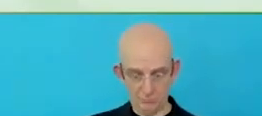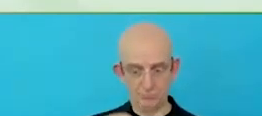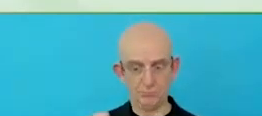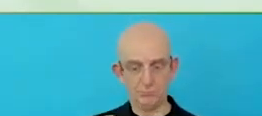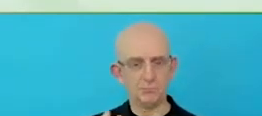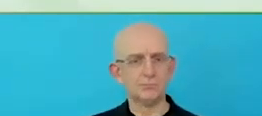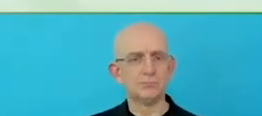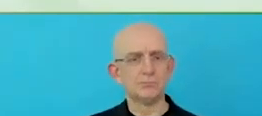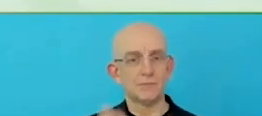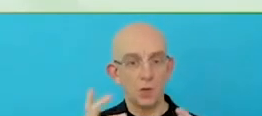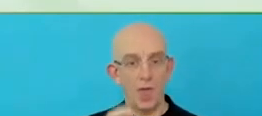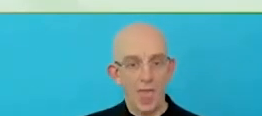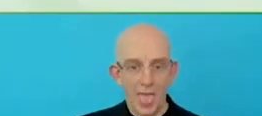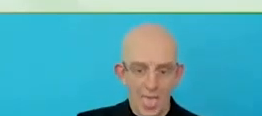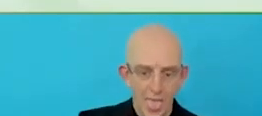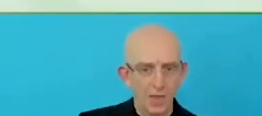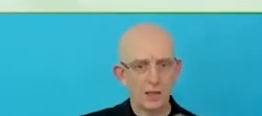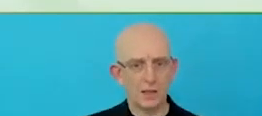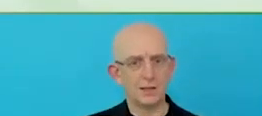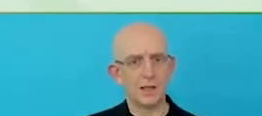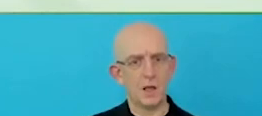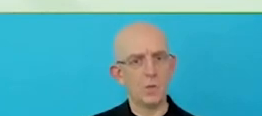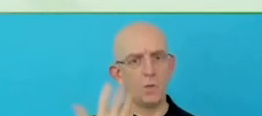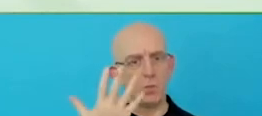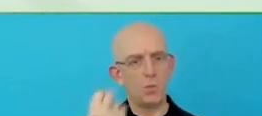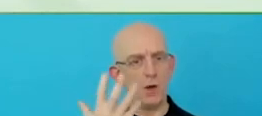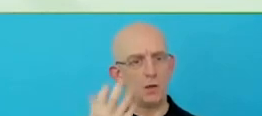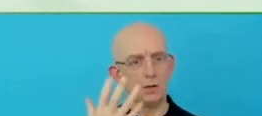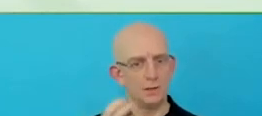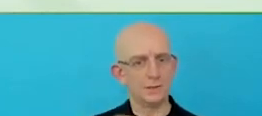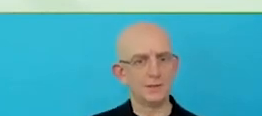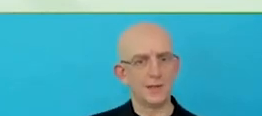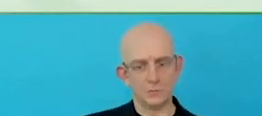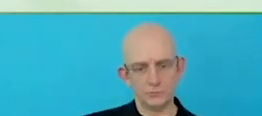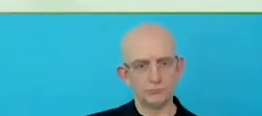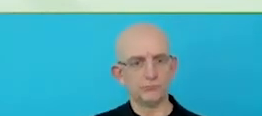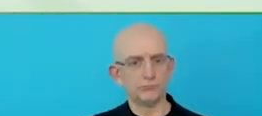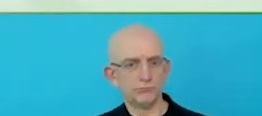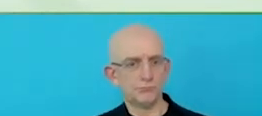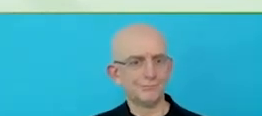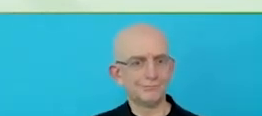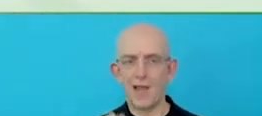principal of, not about us but with this was followed.